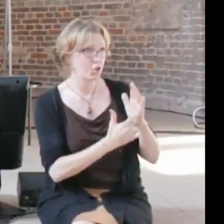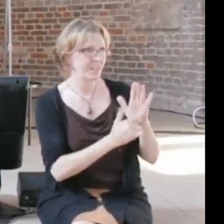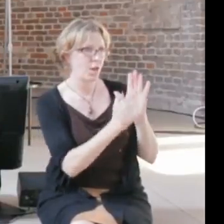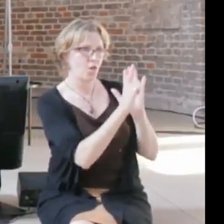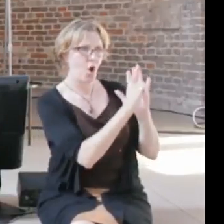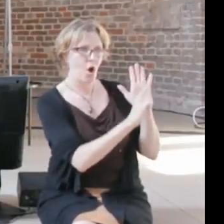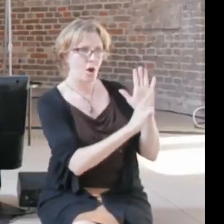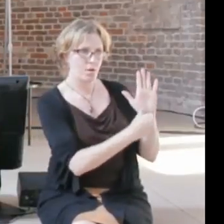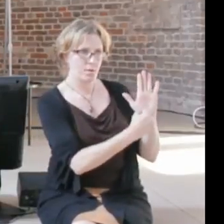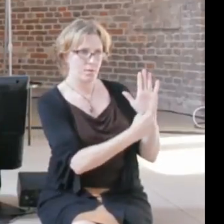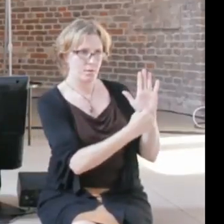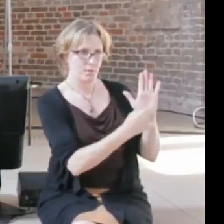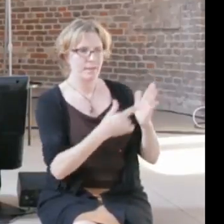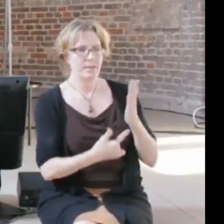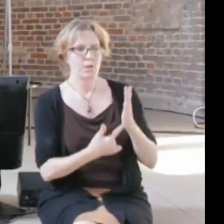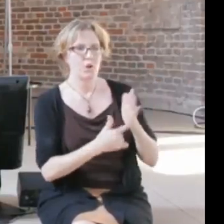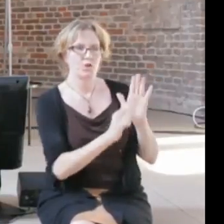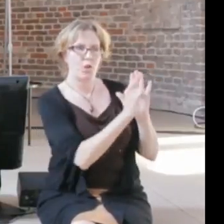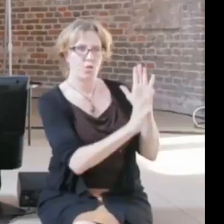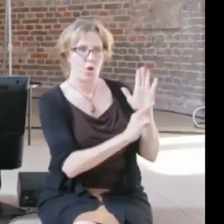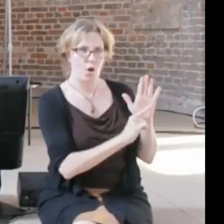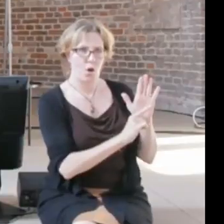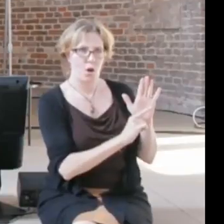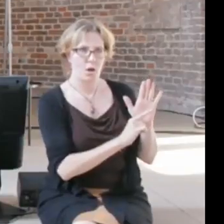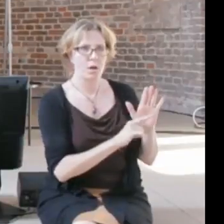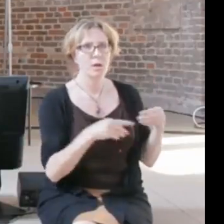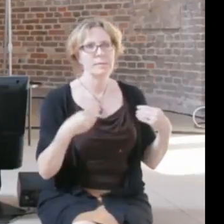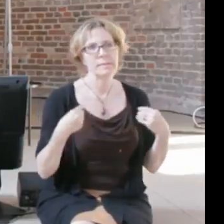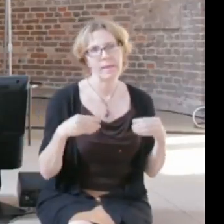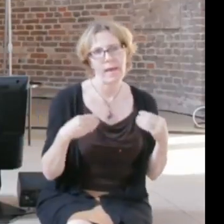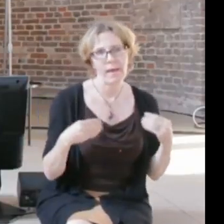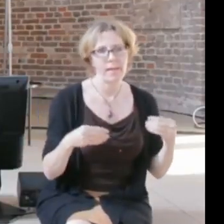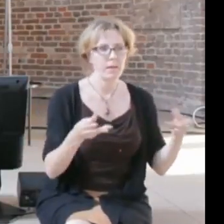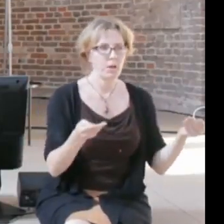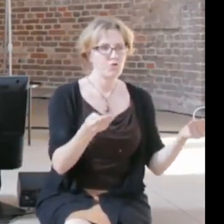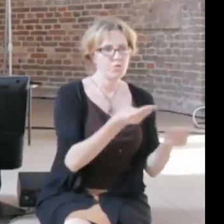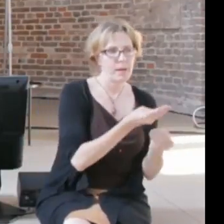the frustrating sides of it maybe and the limitations, but also I think there's some